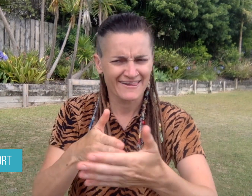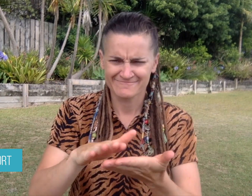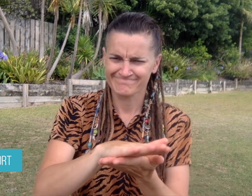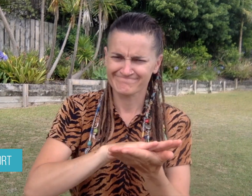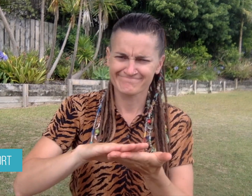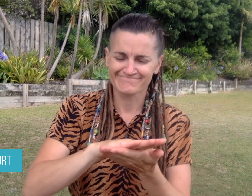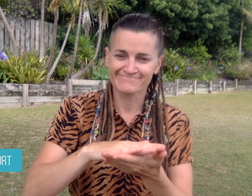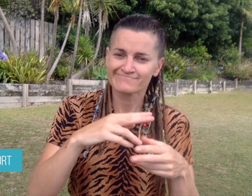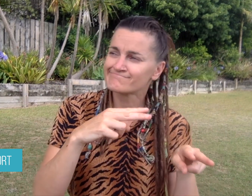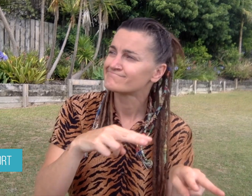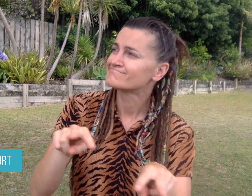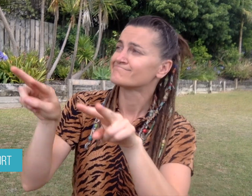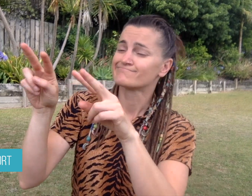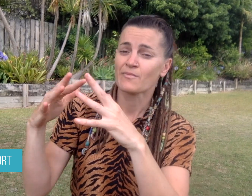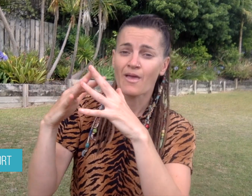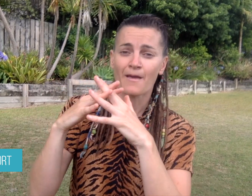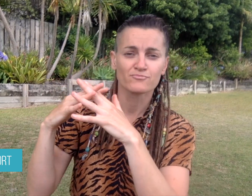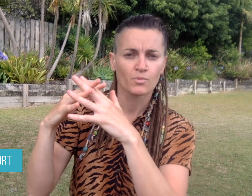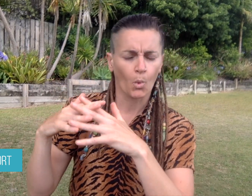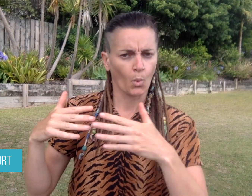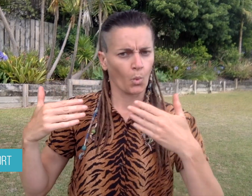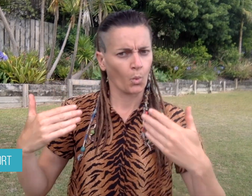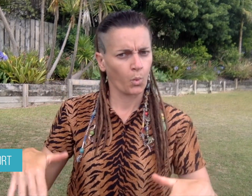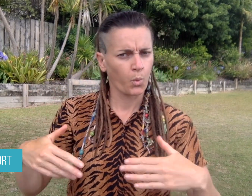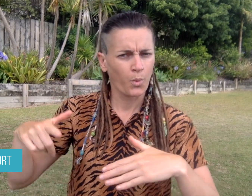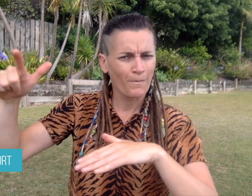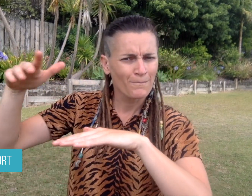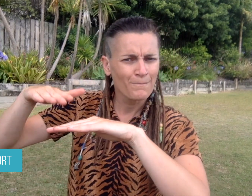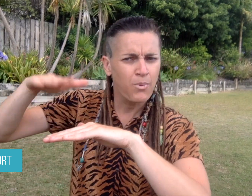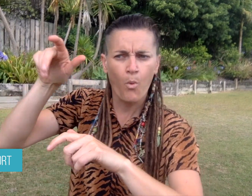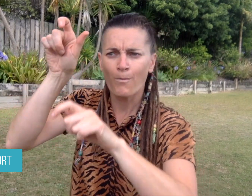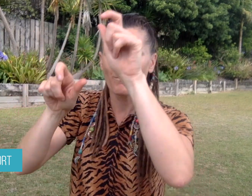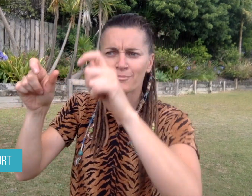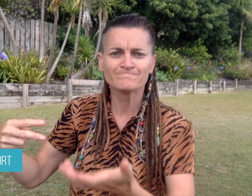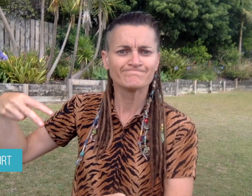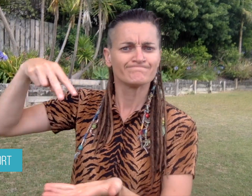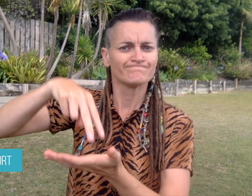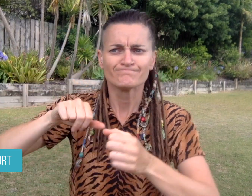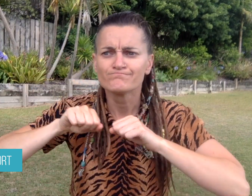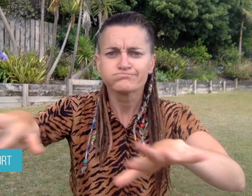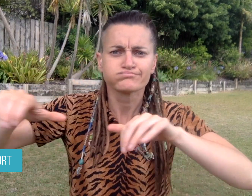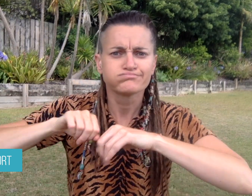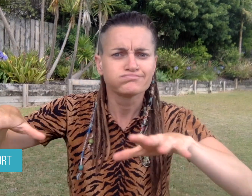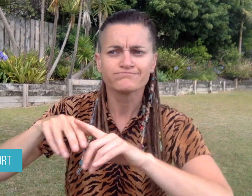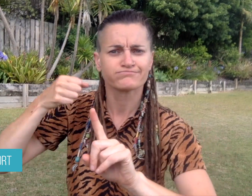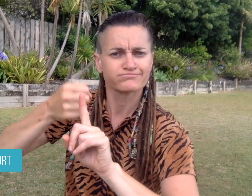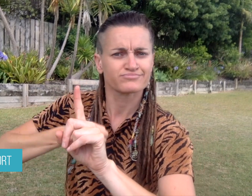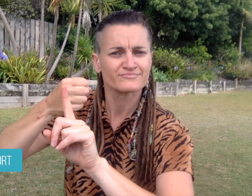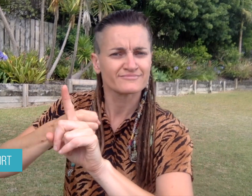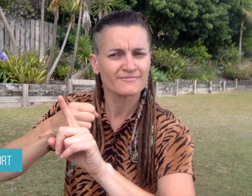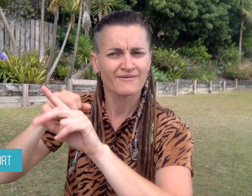there are many more Deaf transgender role models and presence on social media. In Australia, there’s nothing. A group